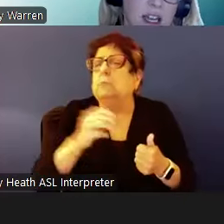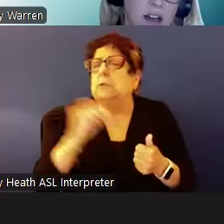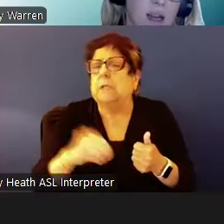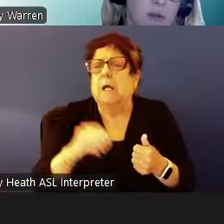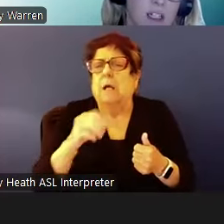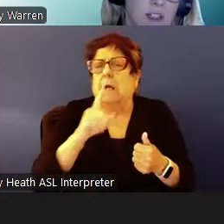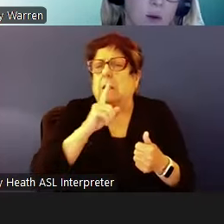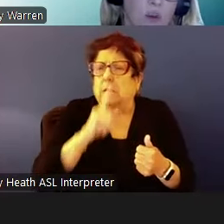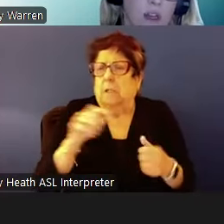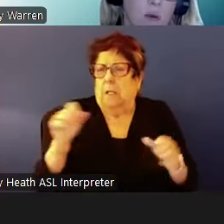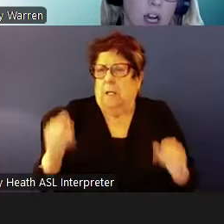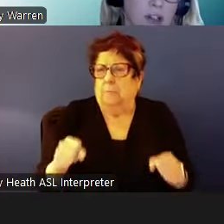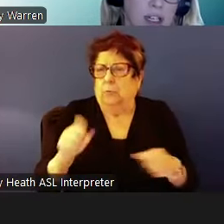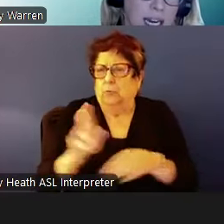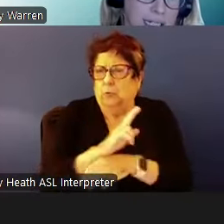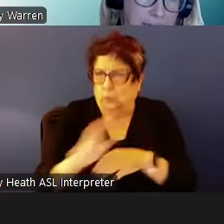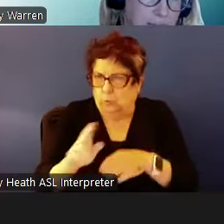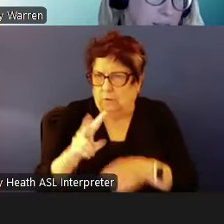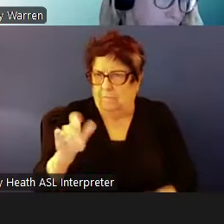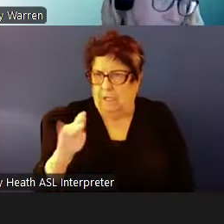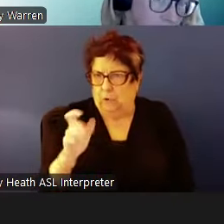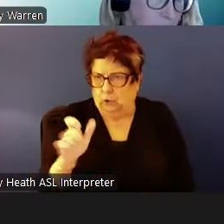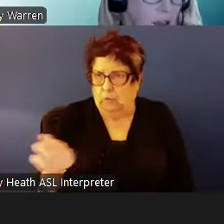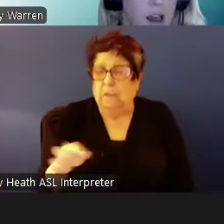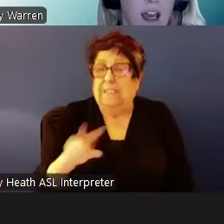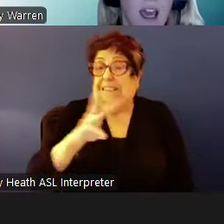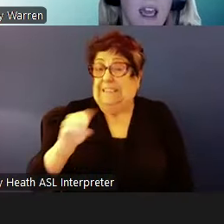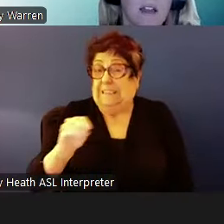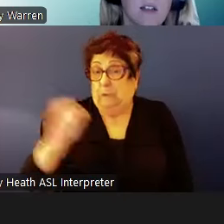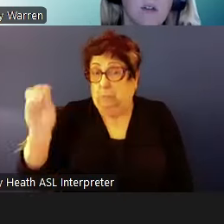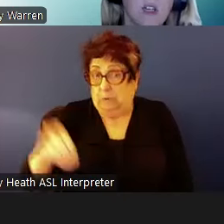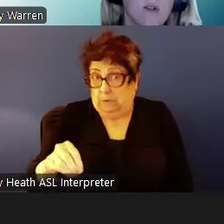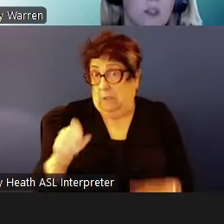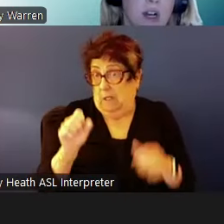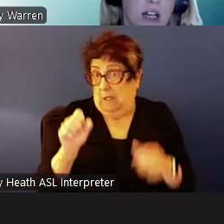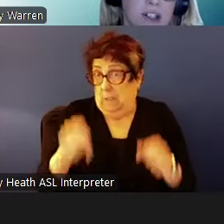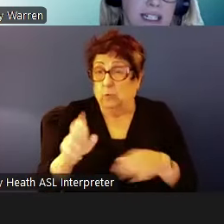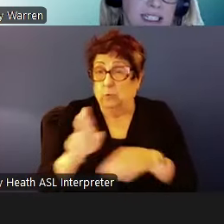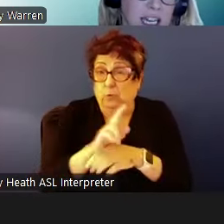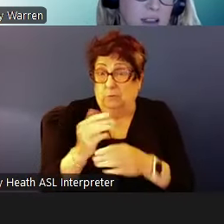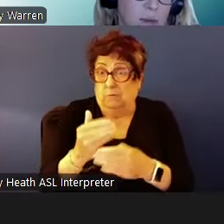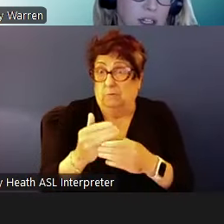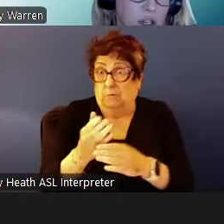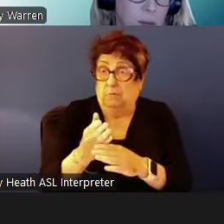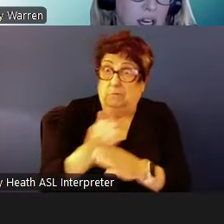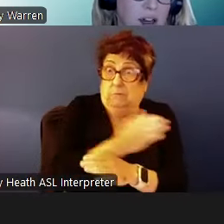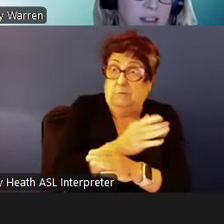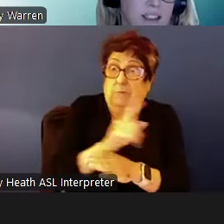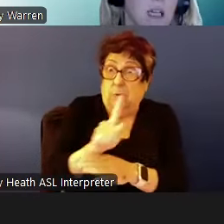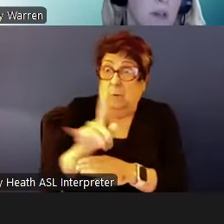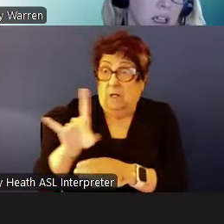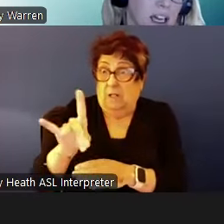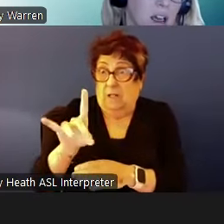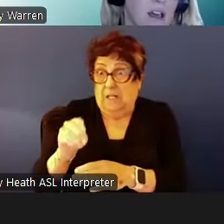are able to use it within 180 days nationally. We use the 180 days metric because typically,